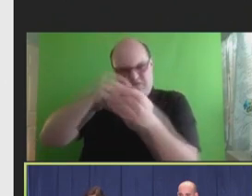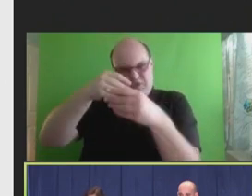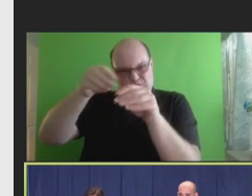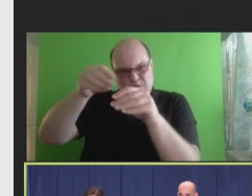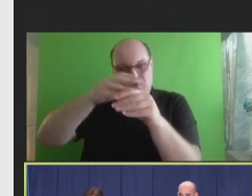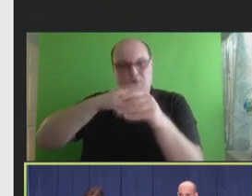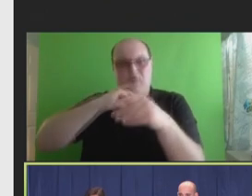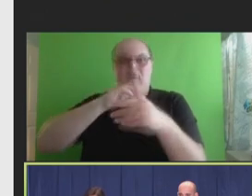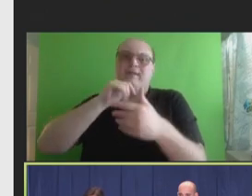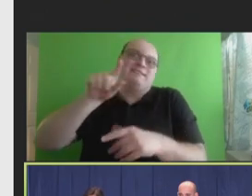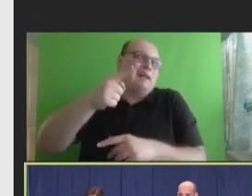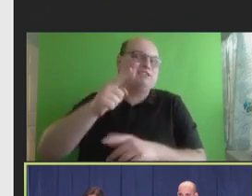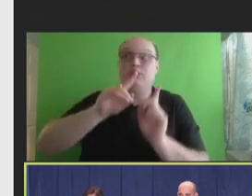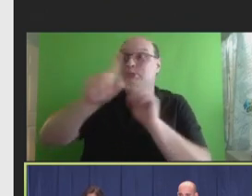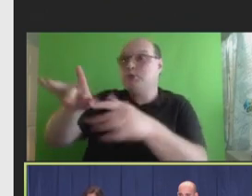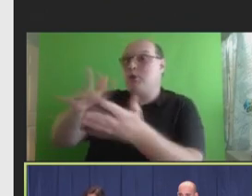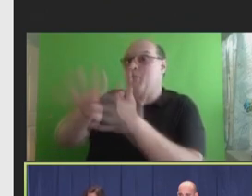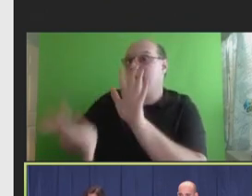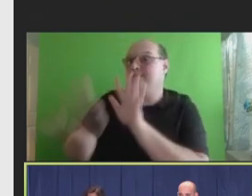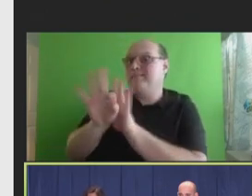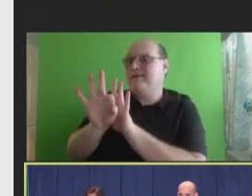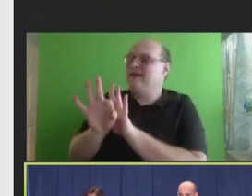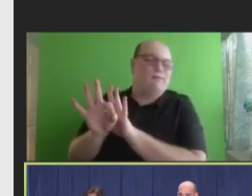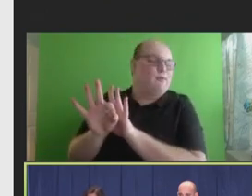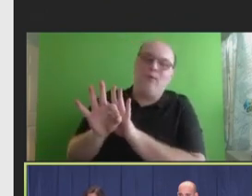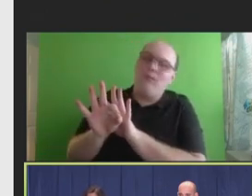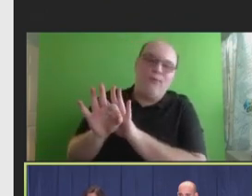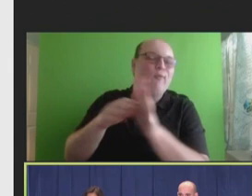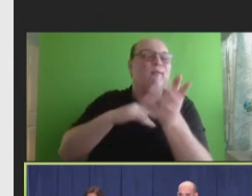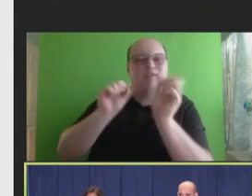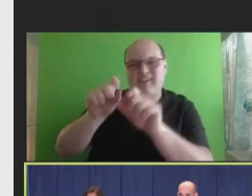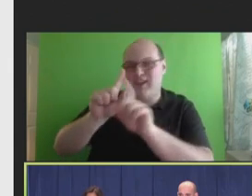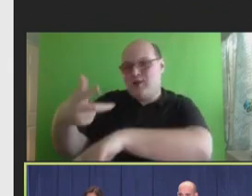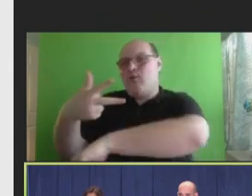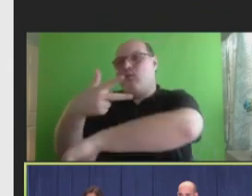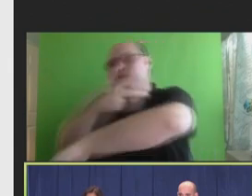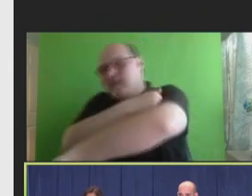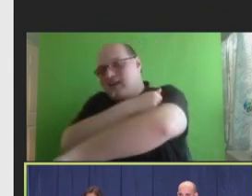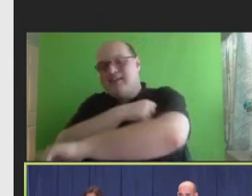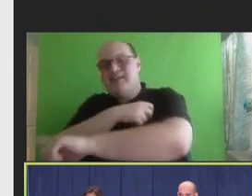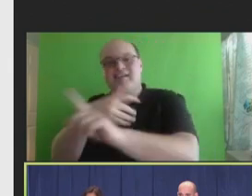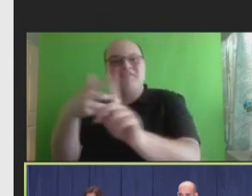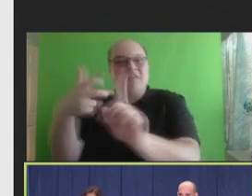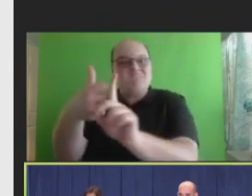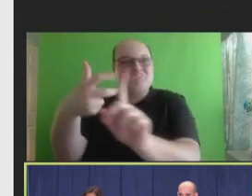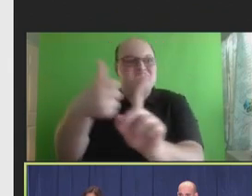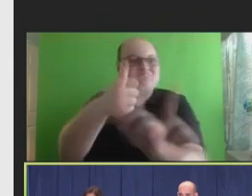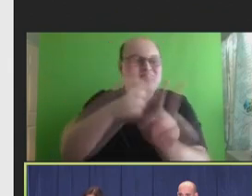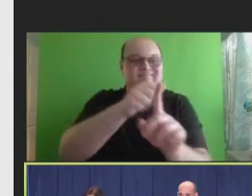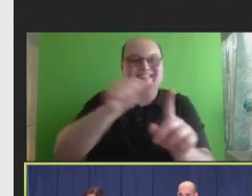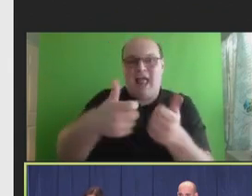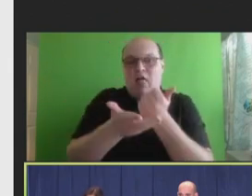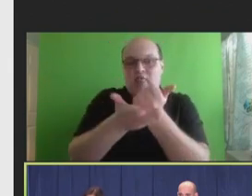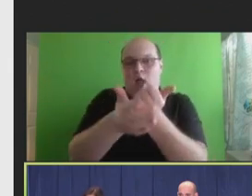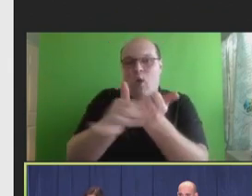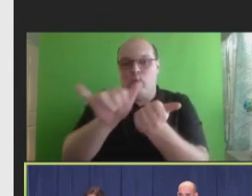pick up medications, but where you go to be vaccinated. The community-based organizations